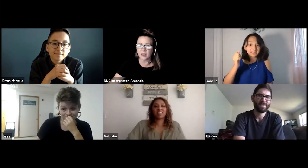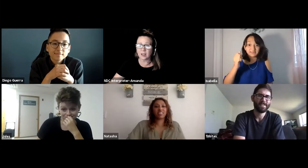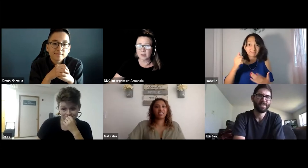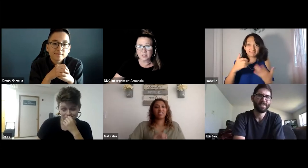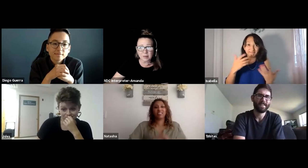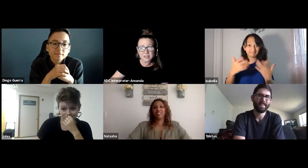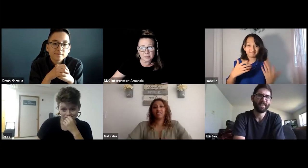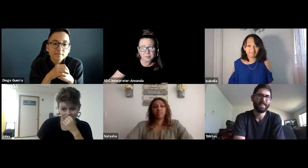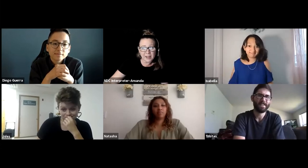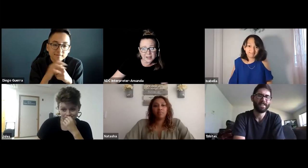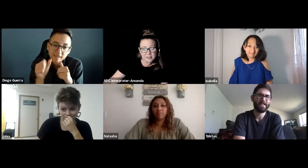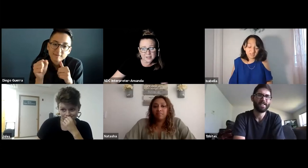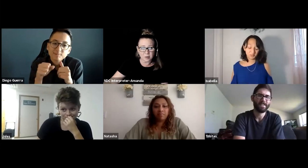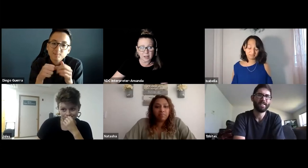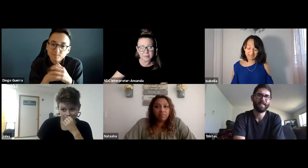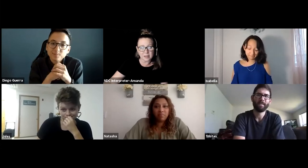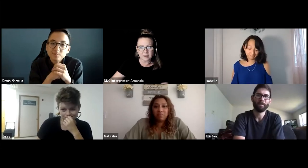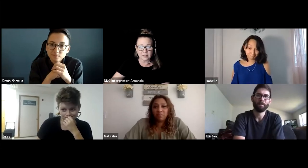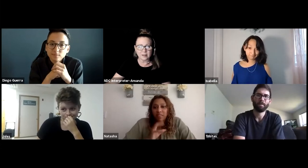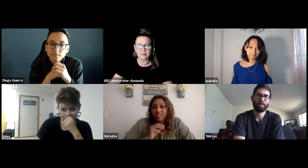you said Jules, it wasn't always the best, you know what I mean?